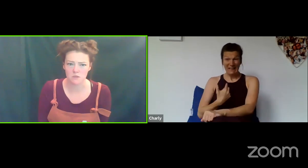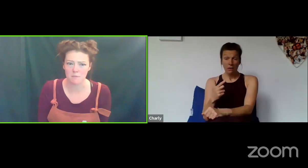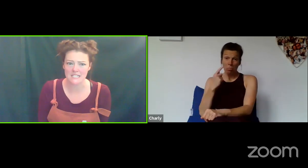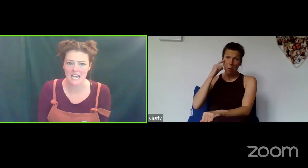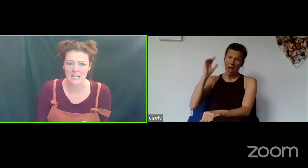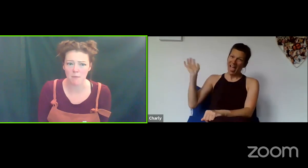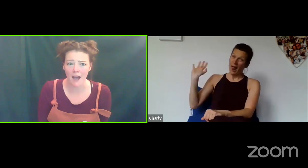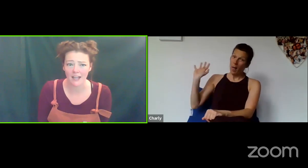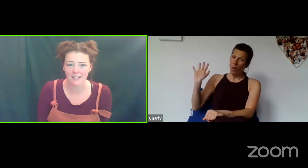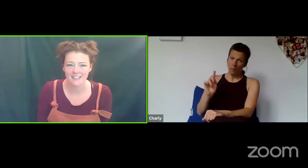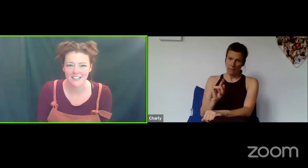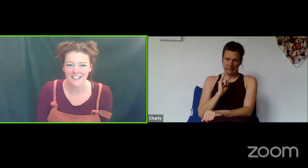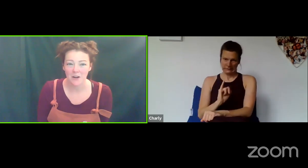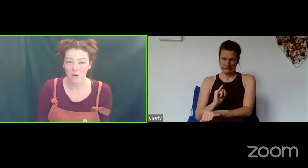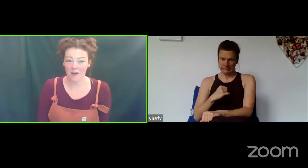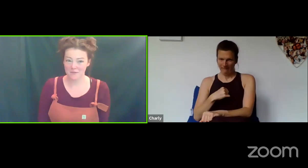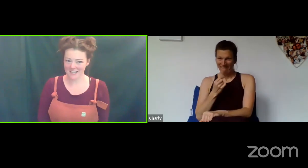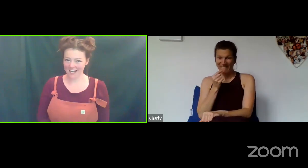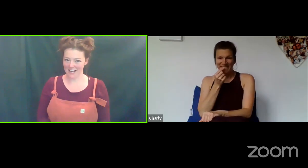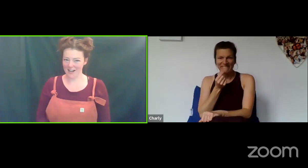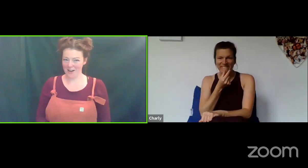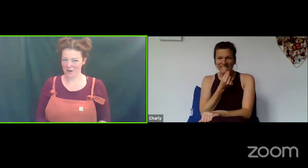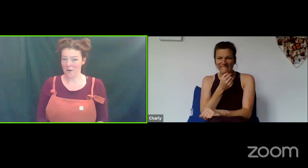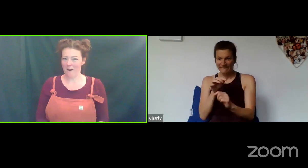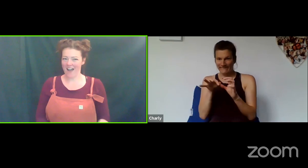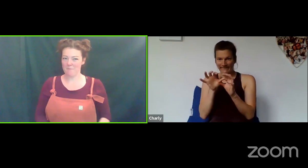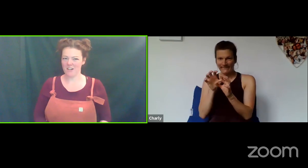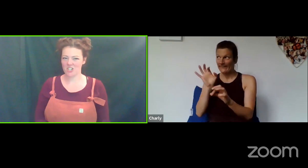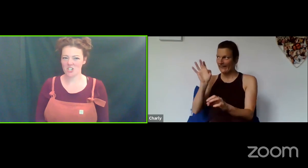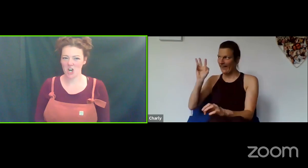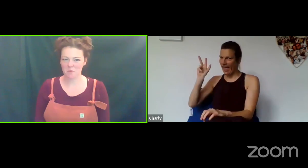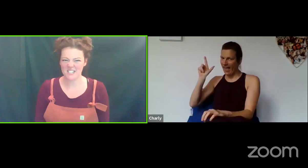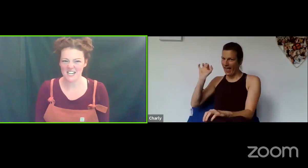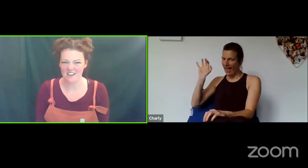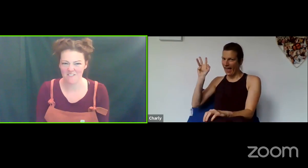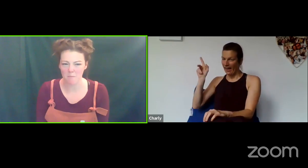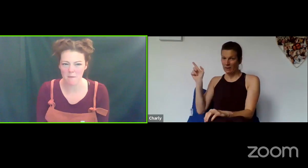was a bit taken aback when I was saying 'Hello!' but I have my sharp teeth and my